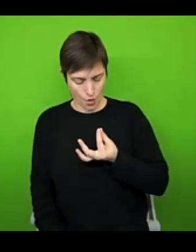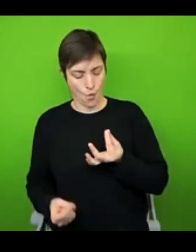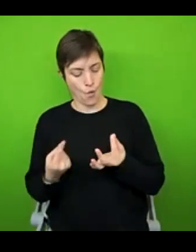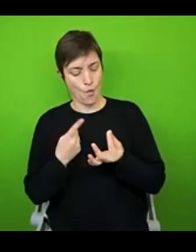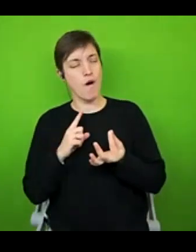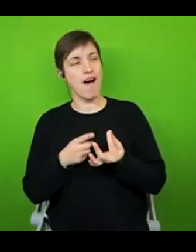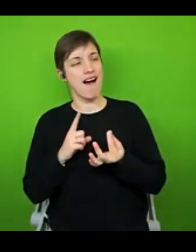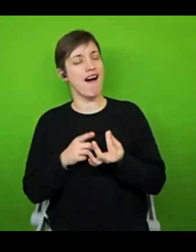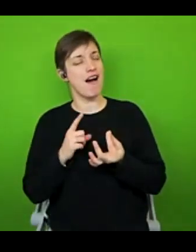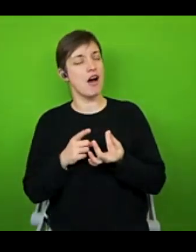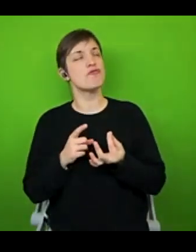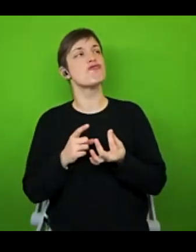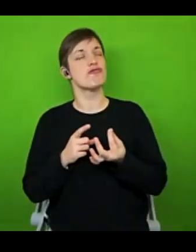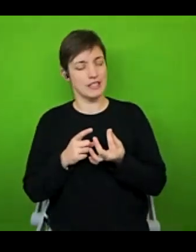accessible, and more achievable for you.